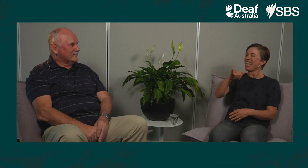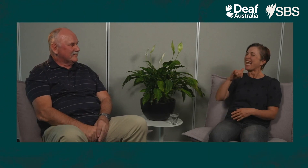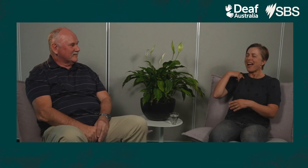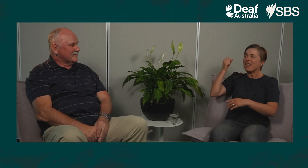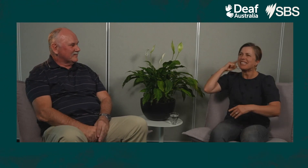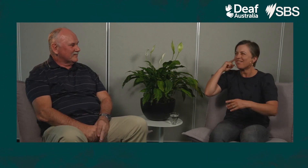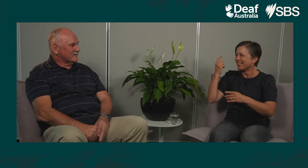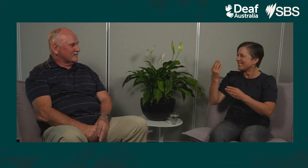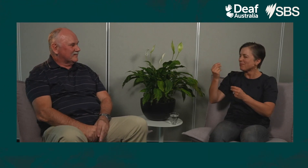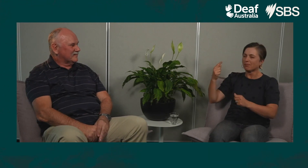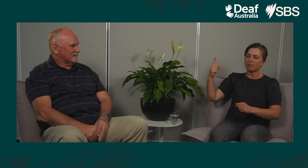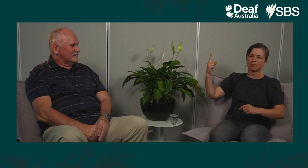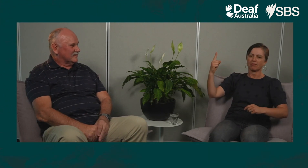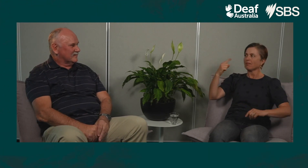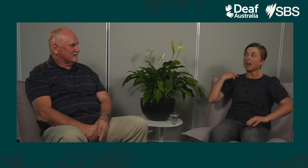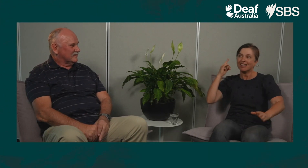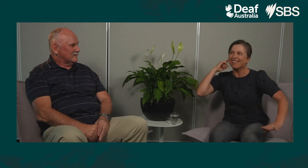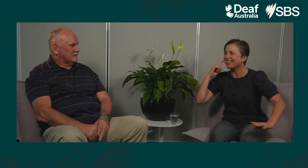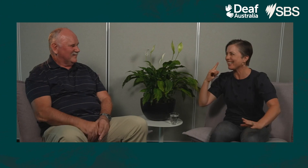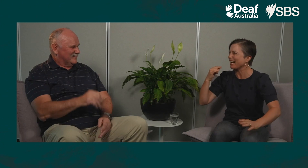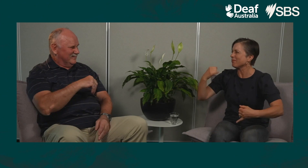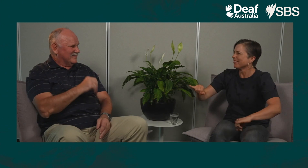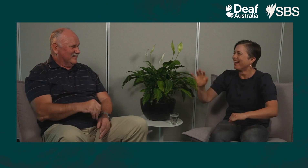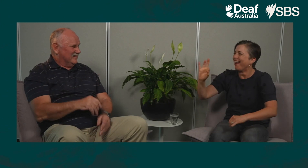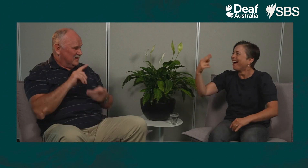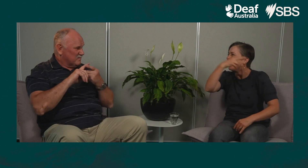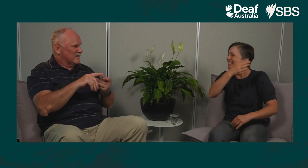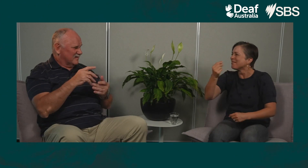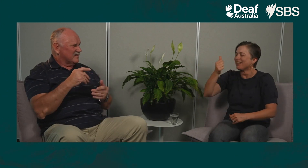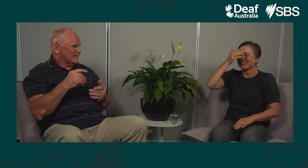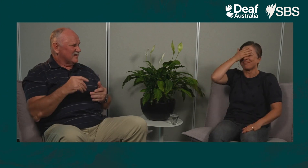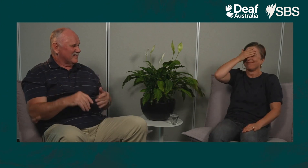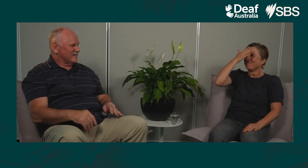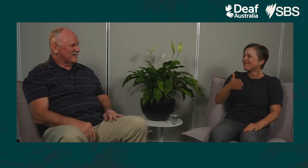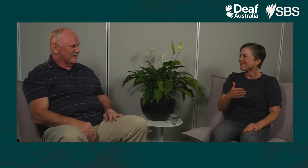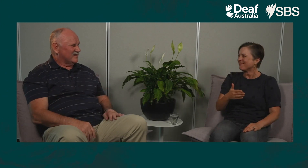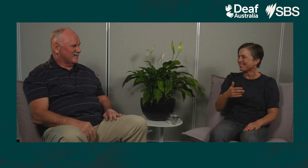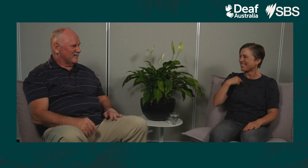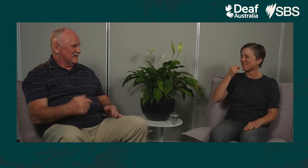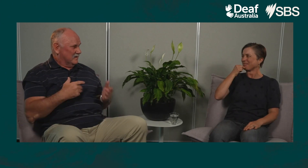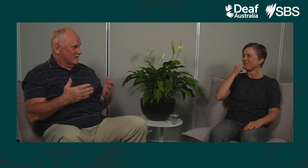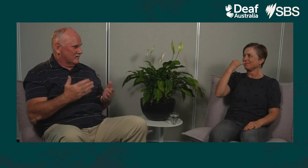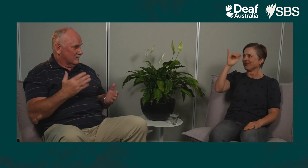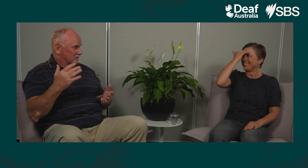Yeah on a plane I have told people that I am Deaf without them even asking. There was one embarrassing time when a person wasn’tt even looking at me.